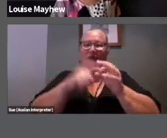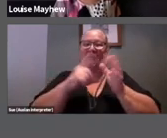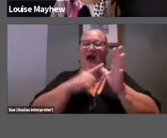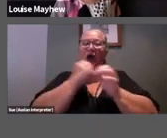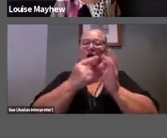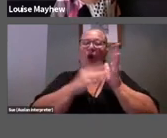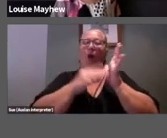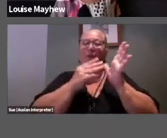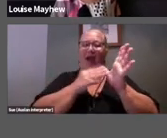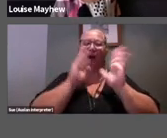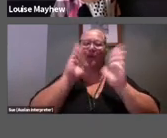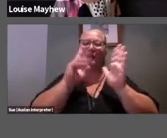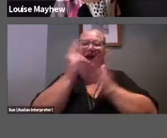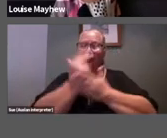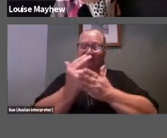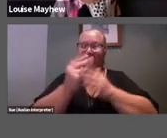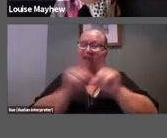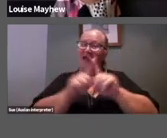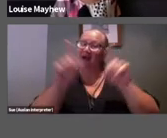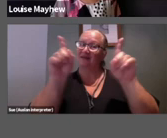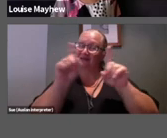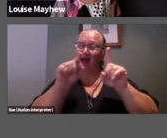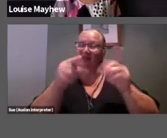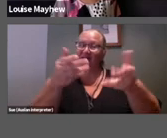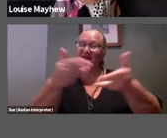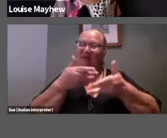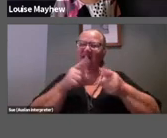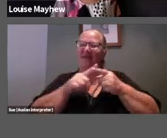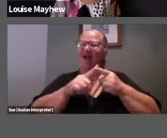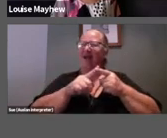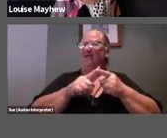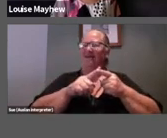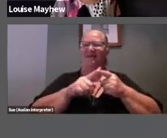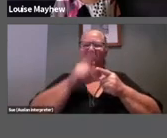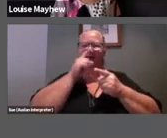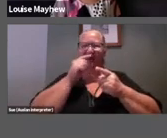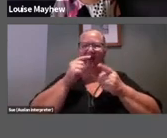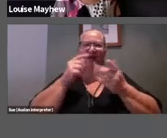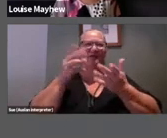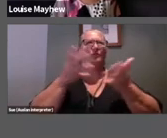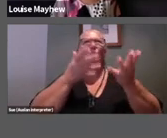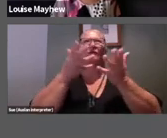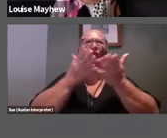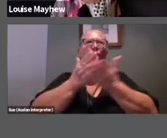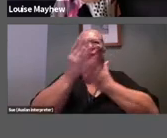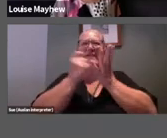that we've encountered today this one gives us permission to move through space in new ways.